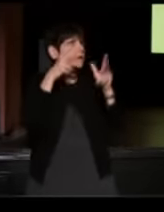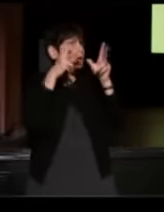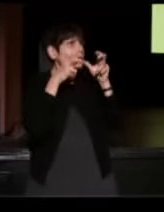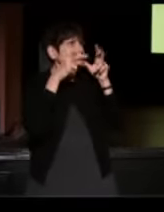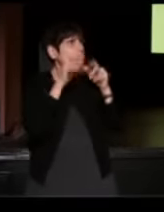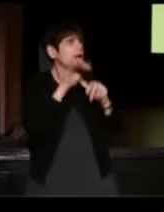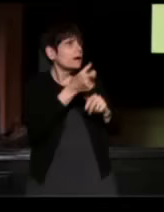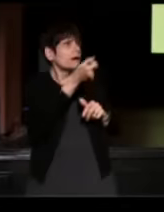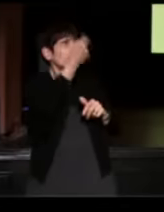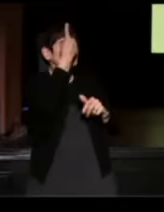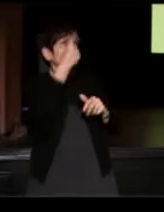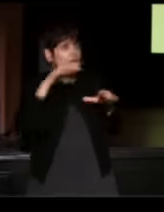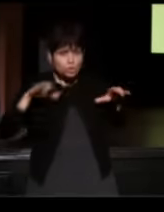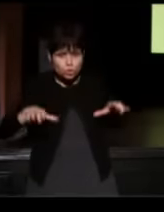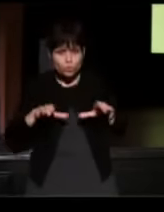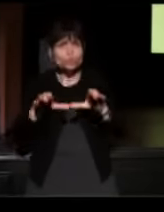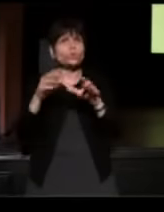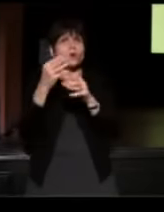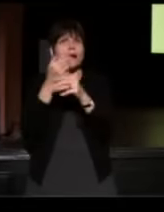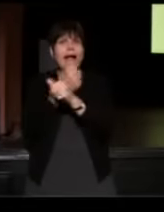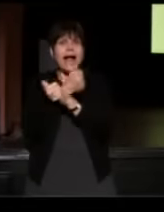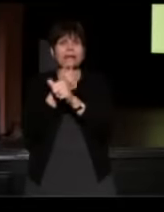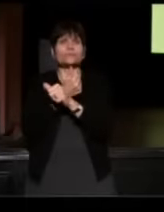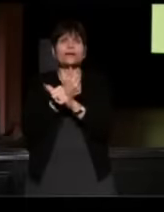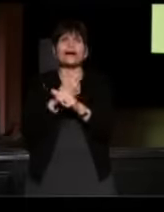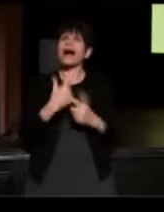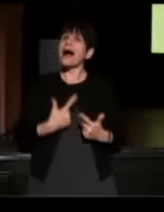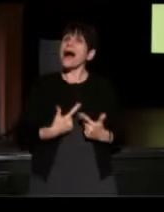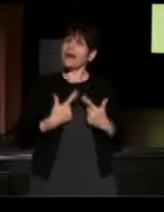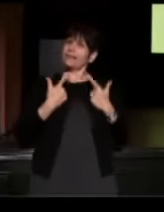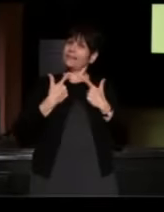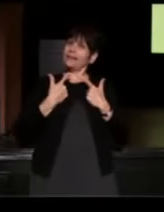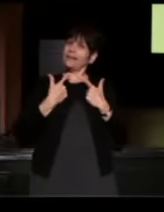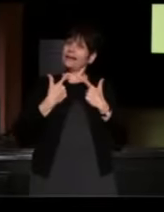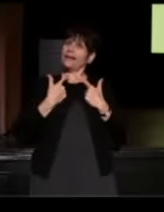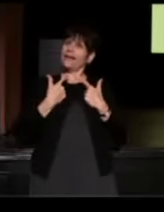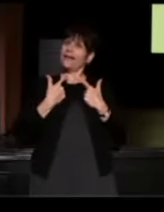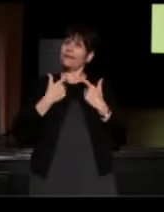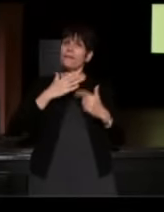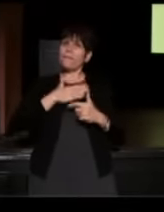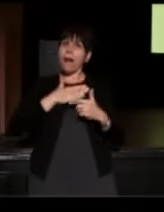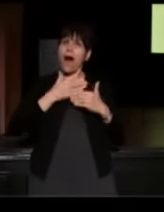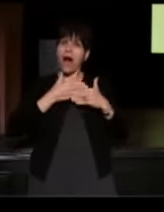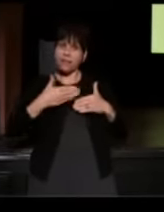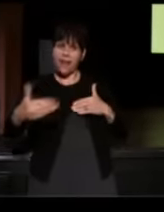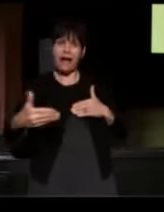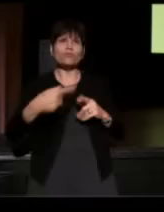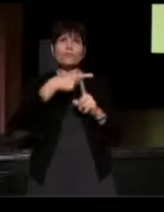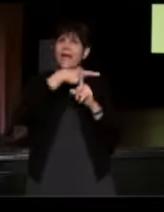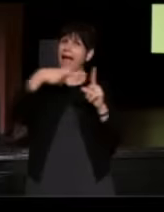And to this day, I live my life trying to be half the man my father was. Just half the man.